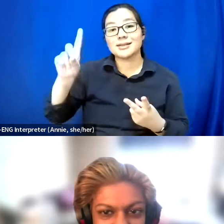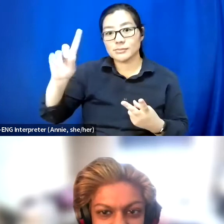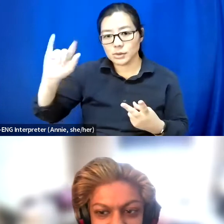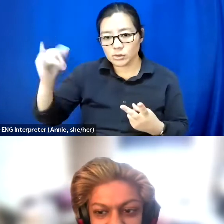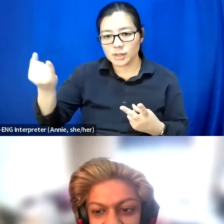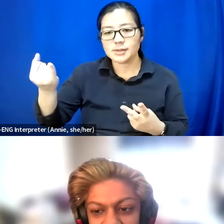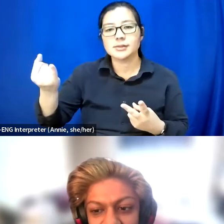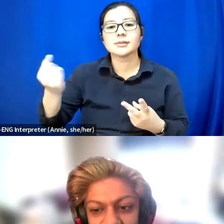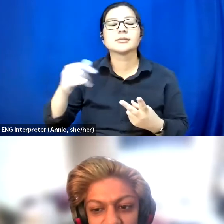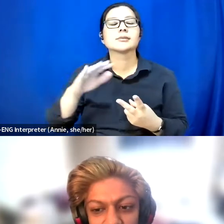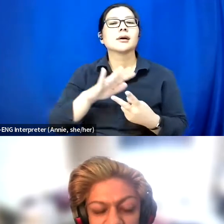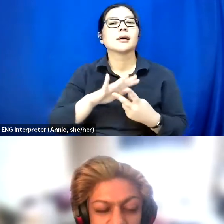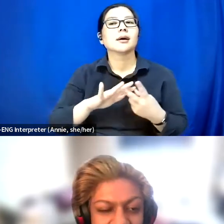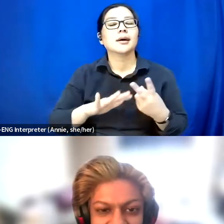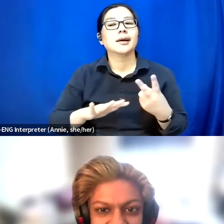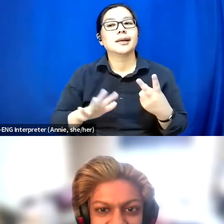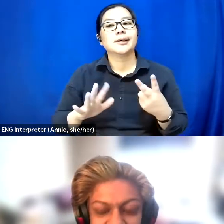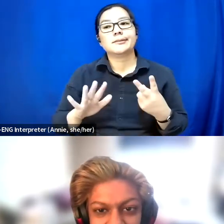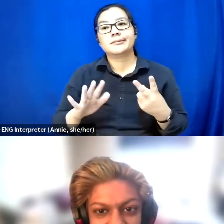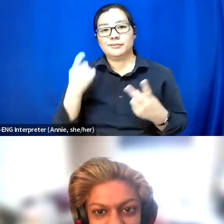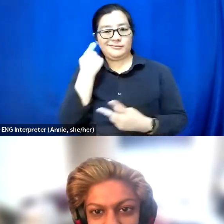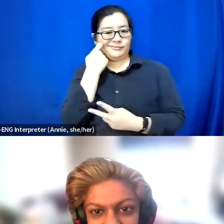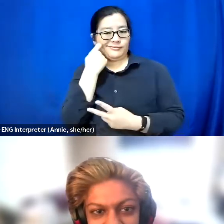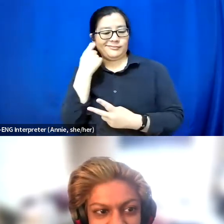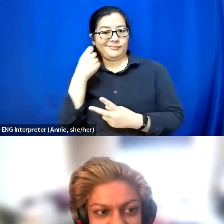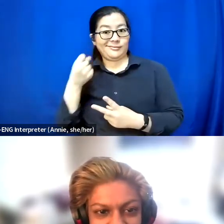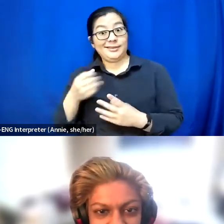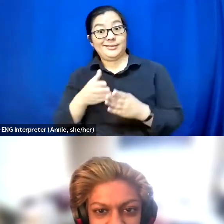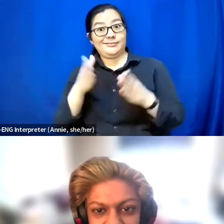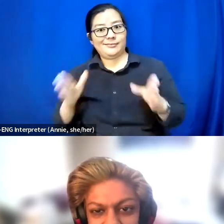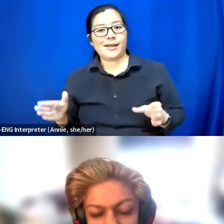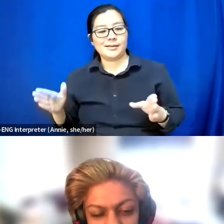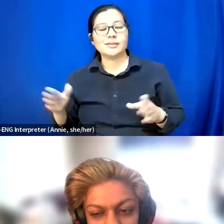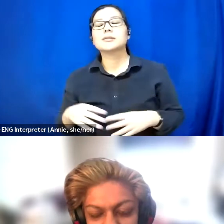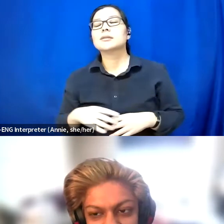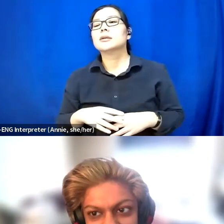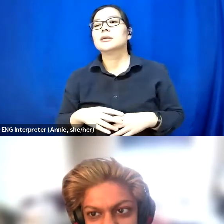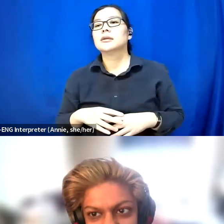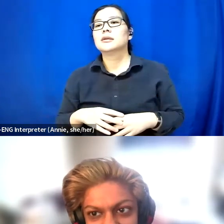And we recently expanded to be a group of six of us.